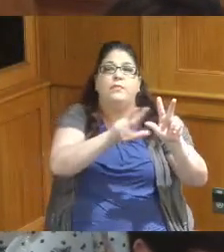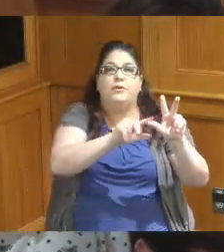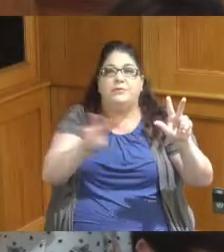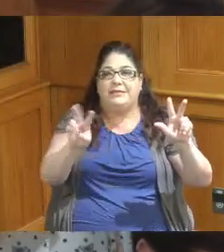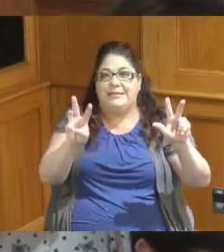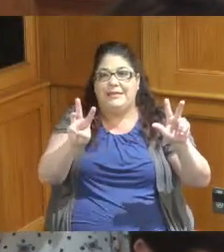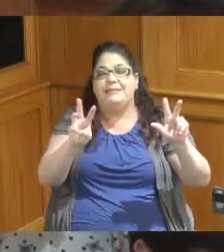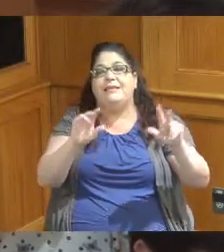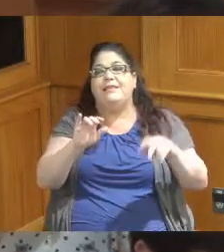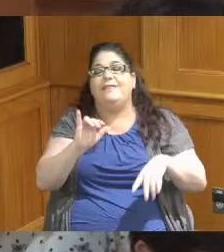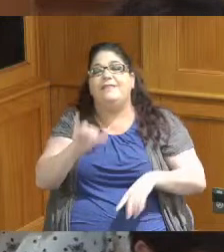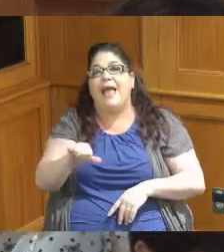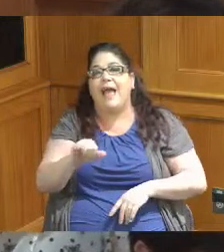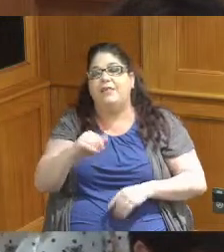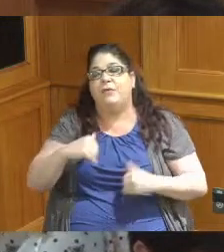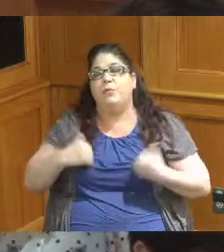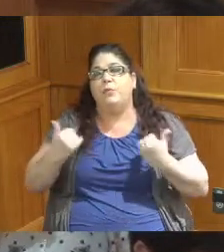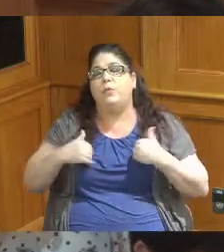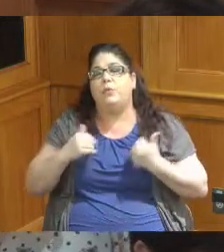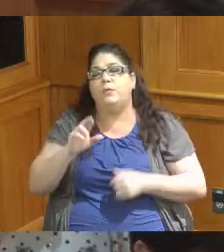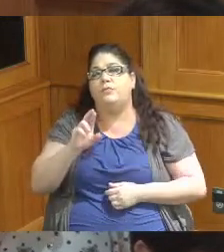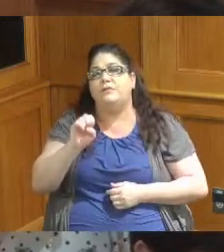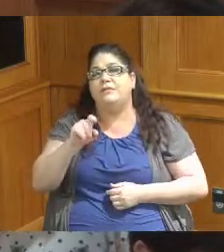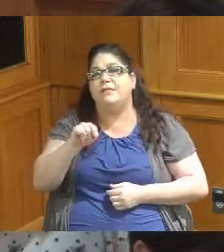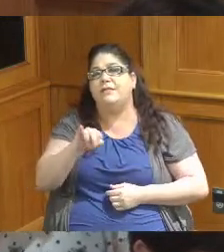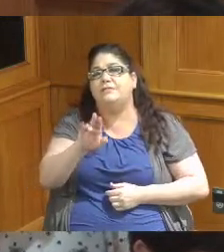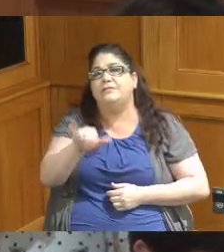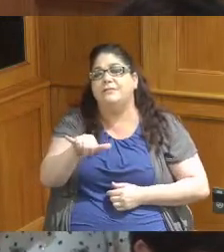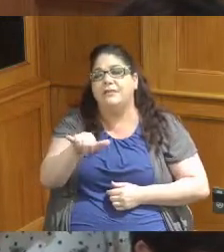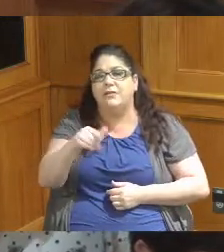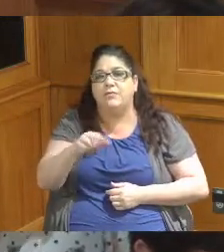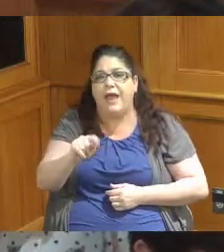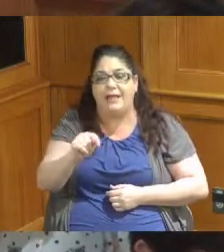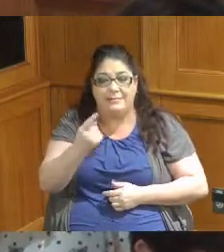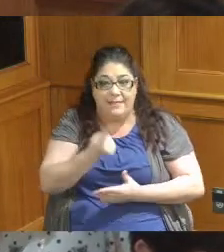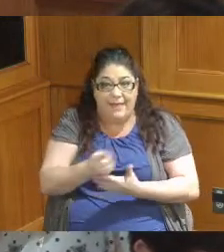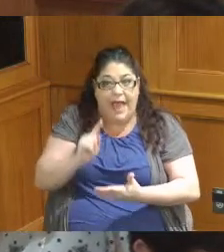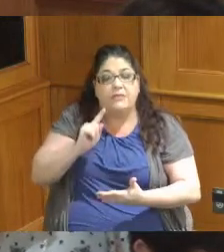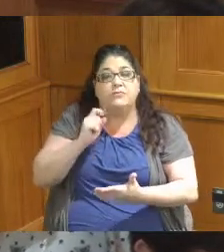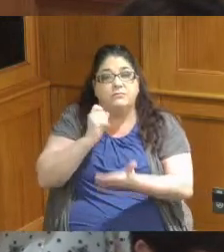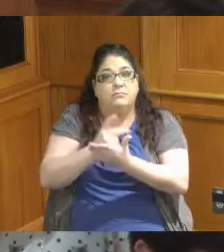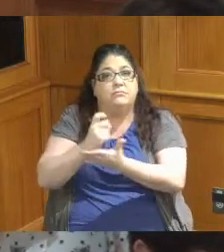resiliency grants we did several of them last week we were actually able we've approved nine to date